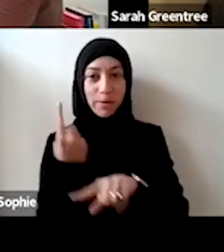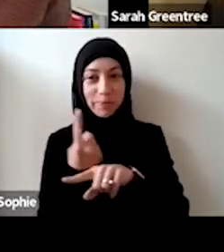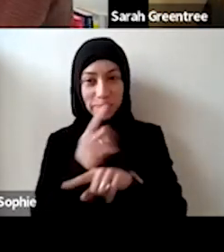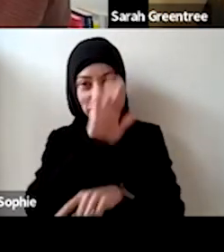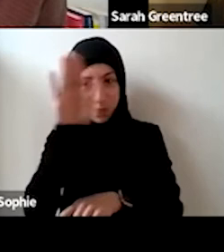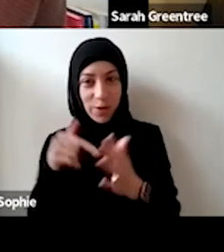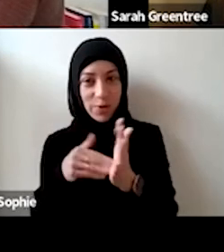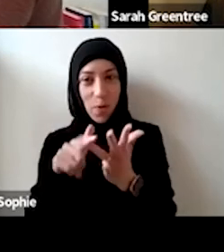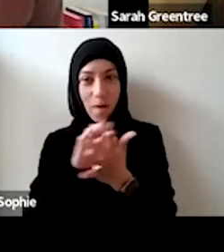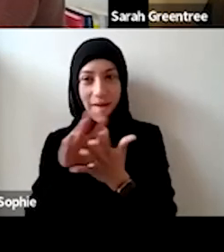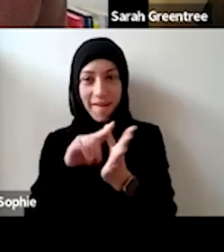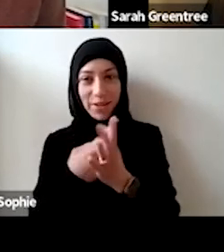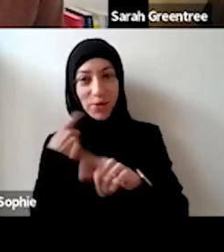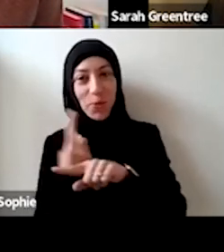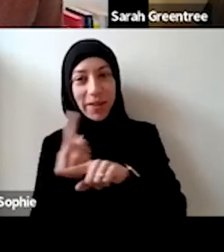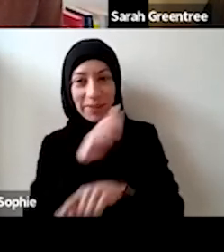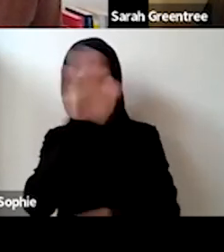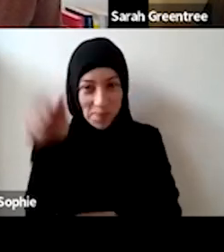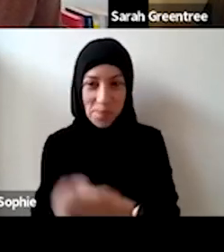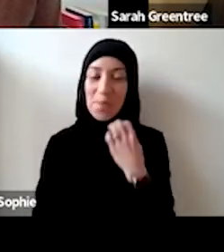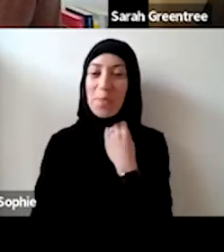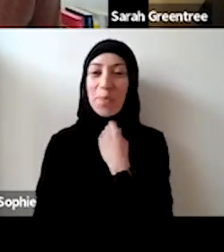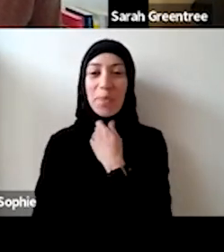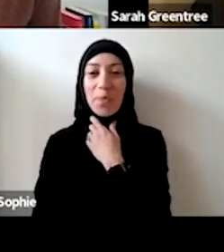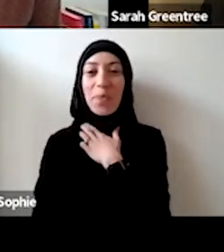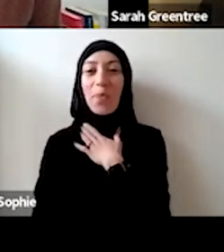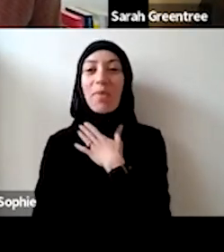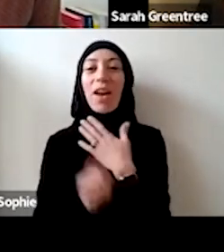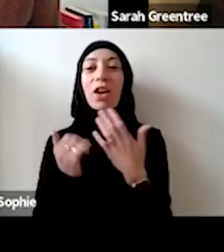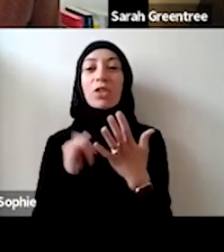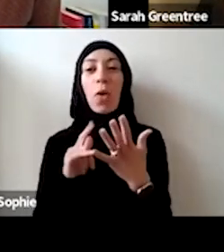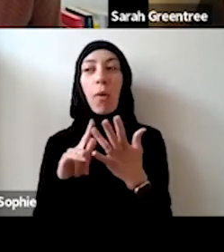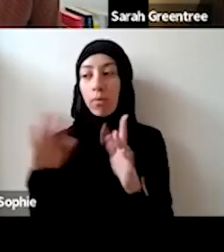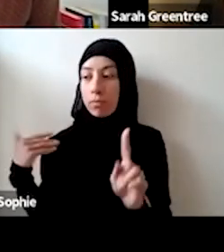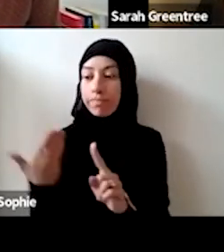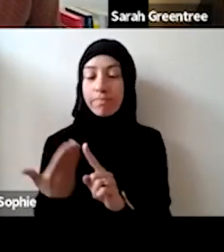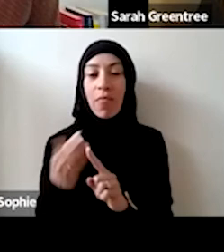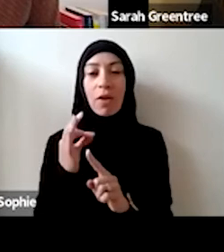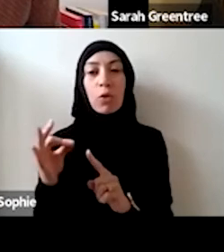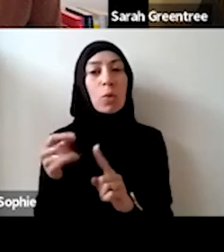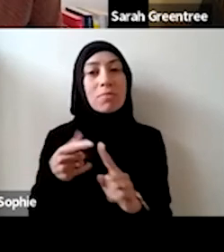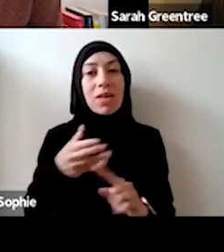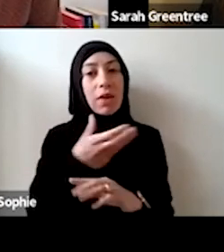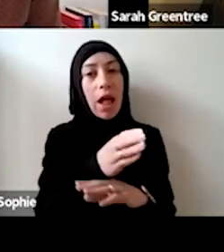ZOHAR SPATZ: I guess I will take it. Hello everybody. At this point, there hasn't been Everybody at this point. They're actually hasn't been a specific allocation to individual